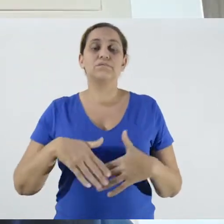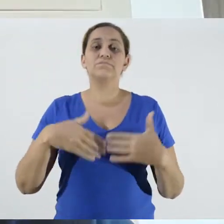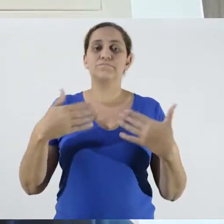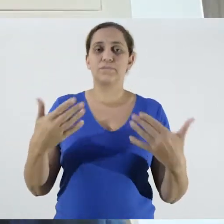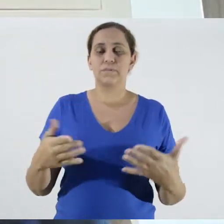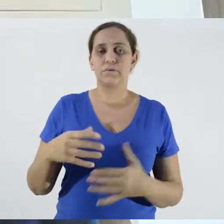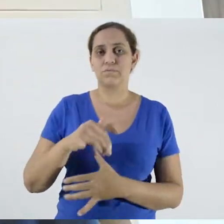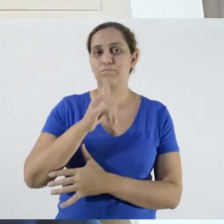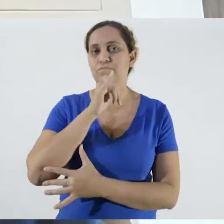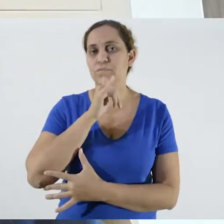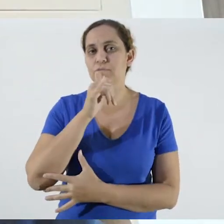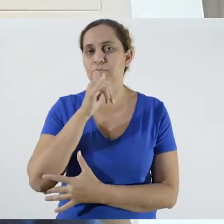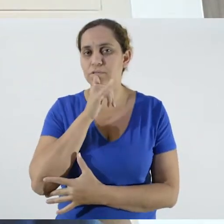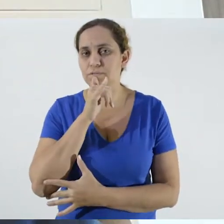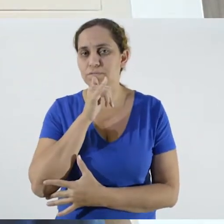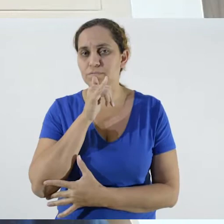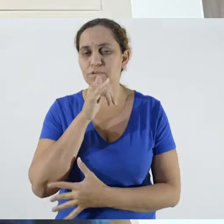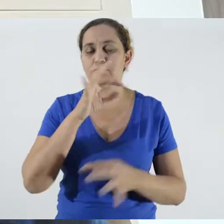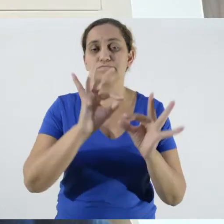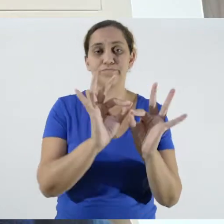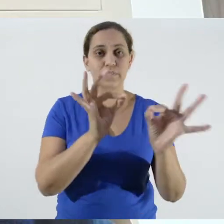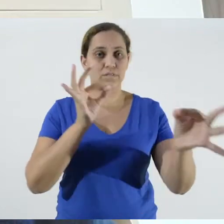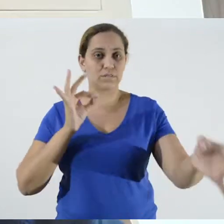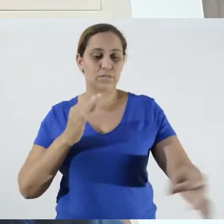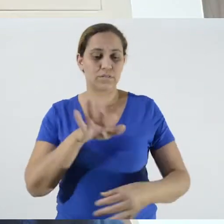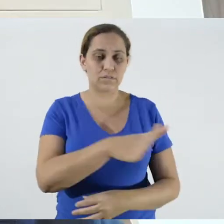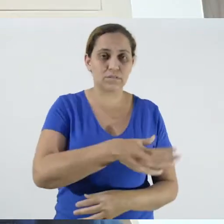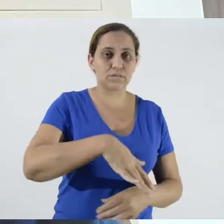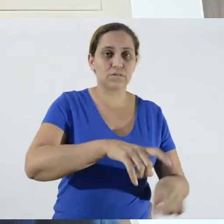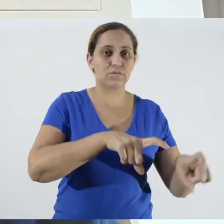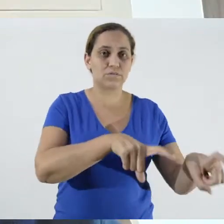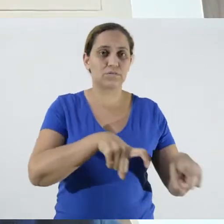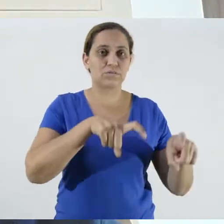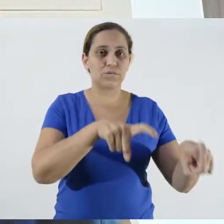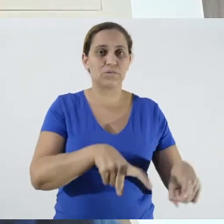for example, in the case of rural extension, of an activity of